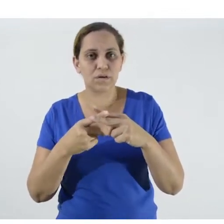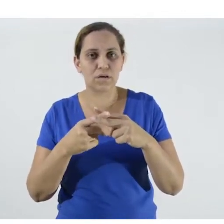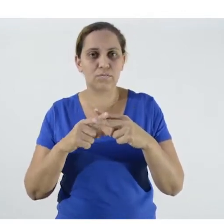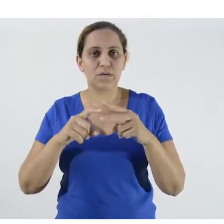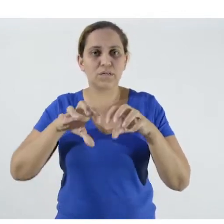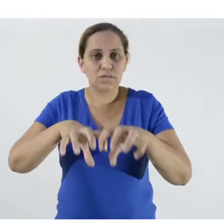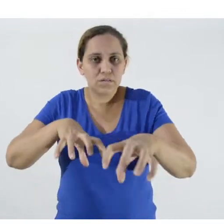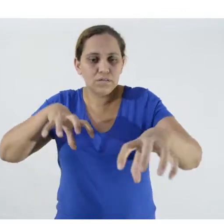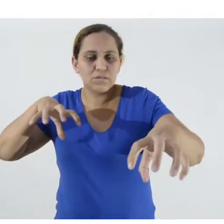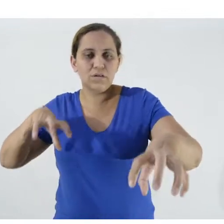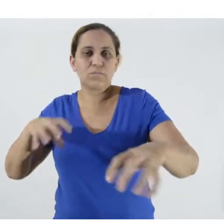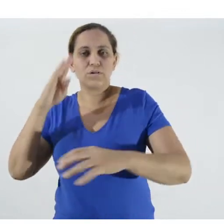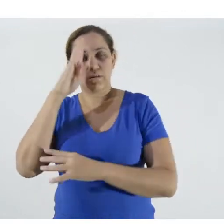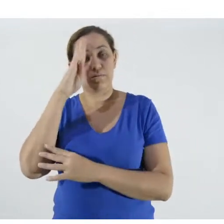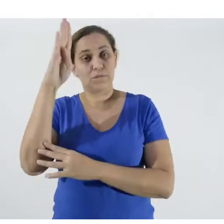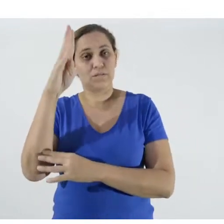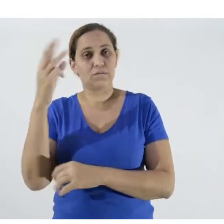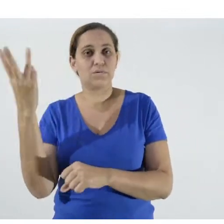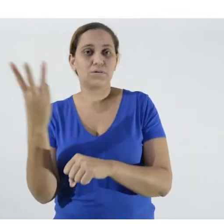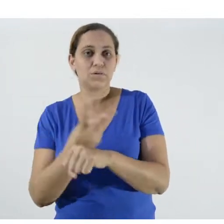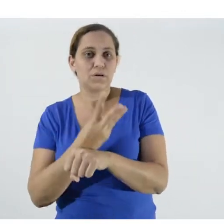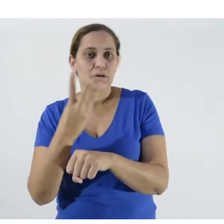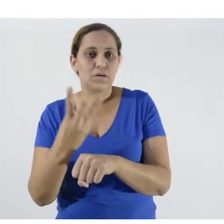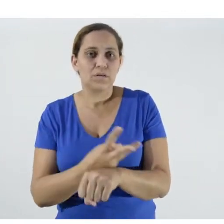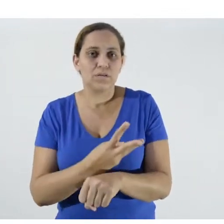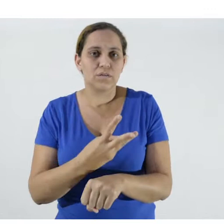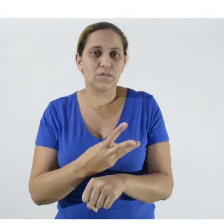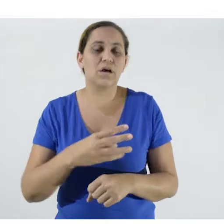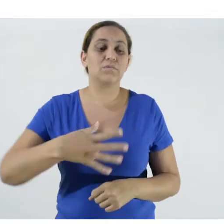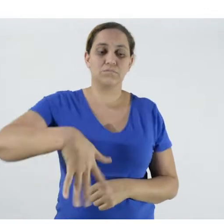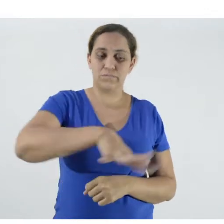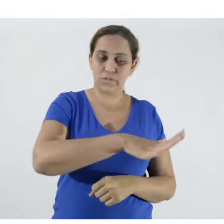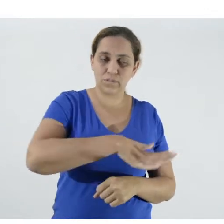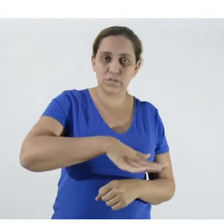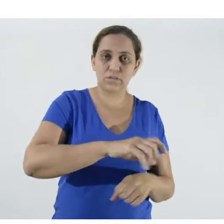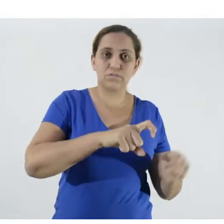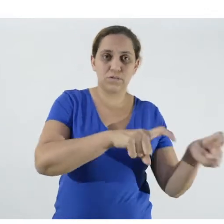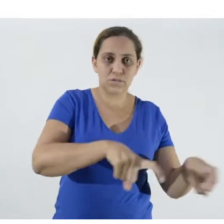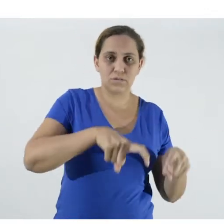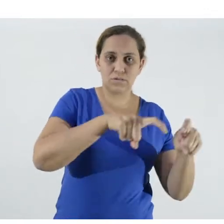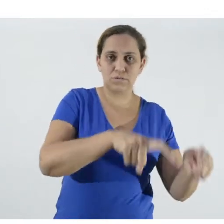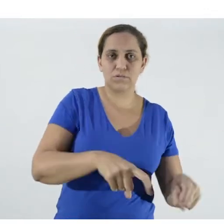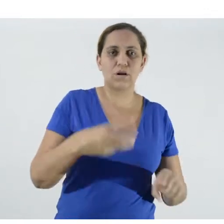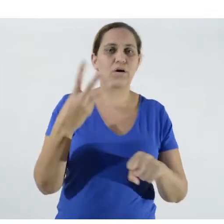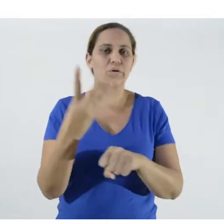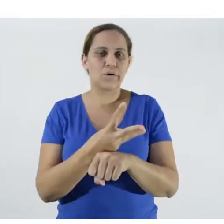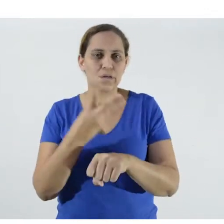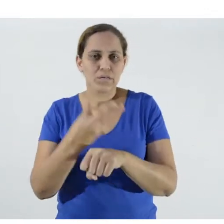WhatsApp in the case of rural areas, social networks